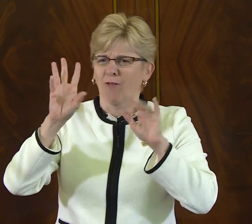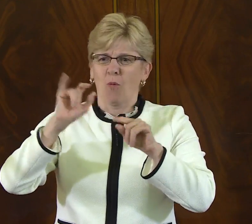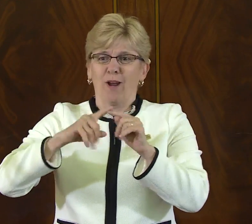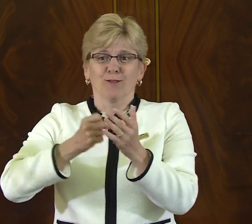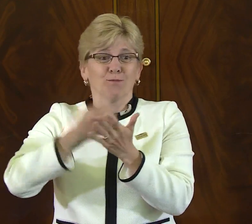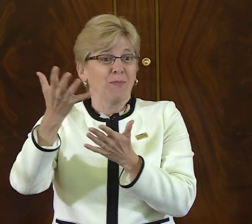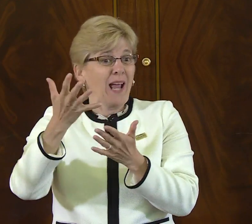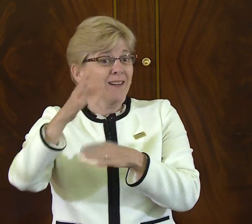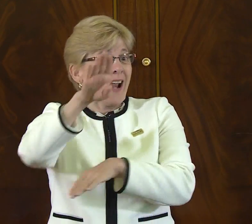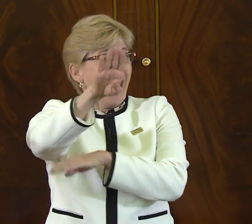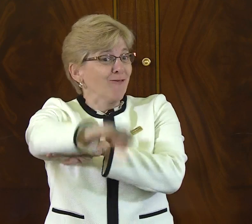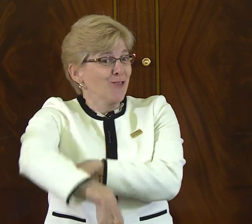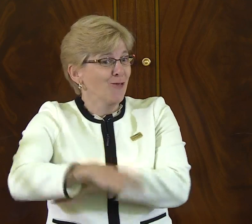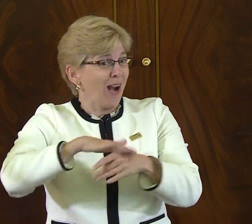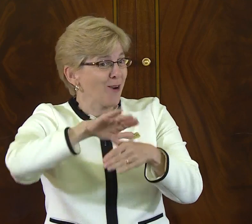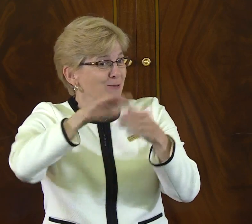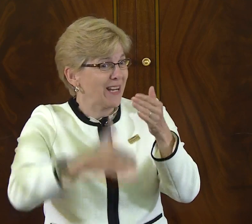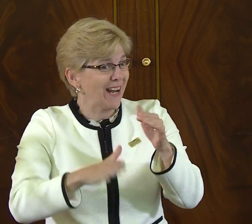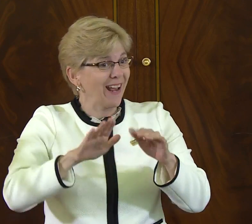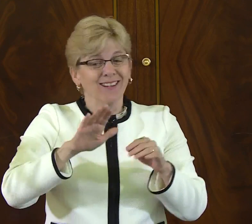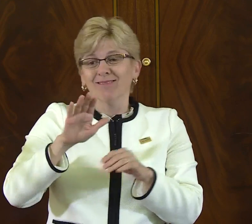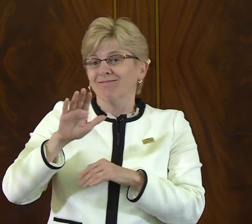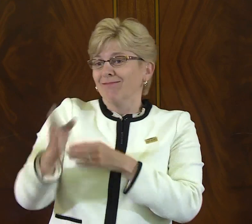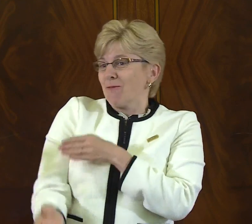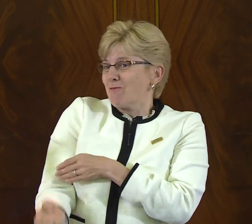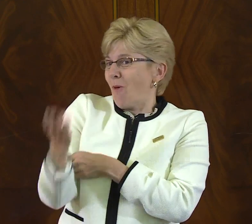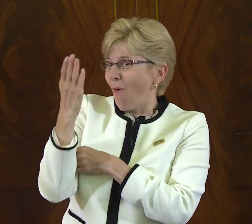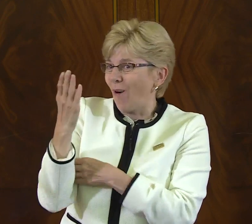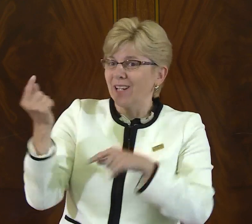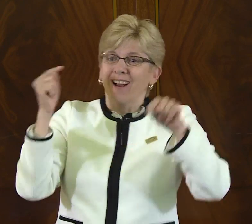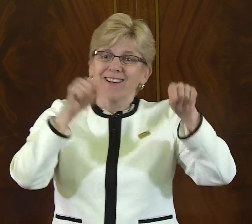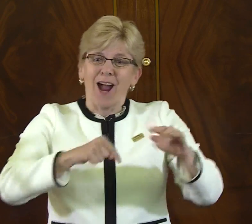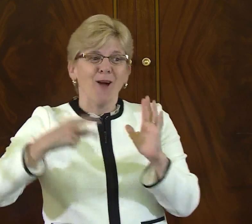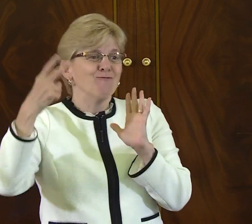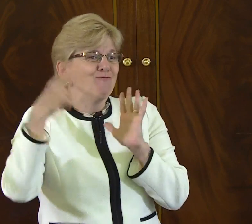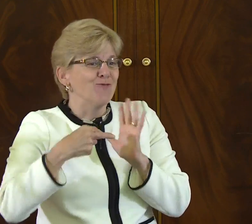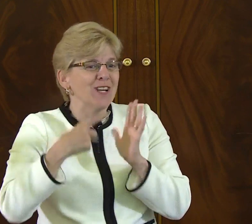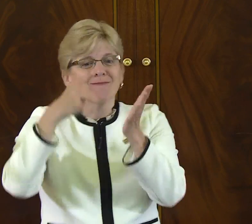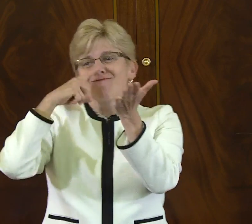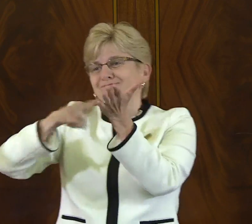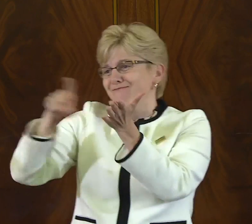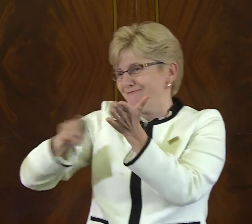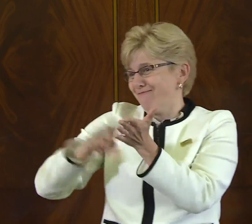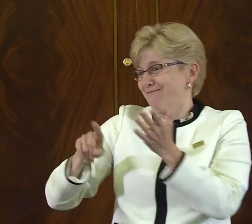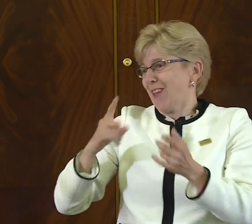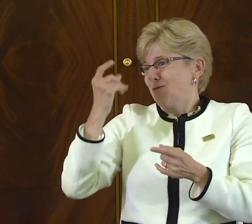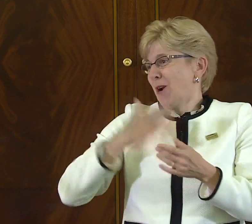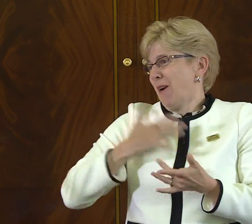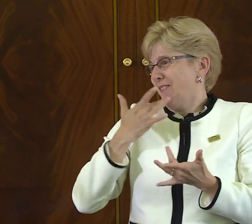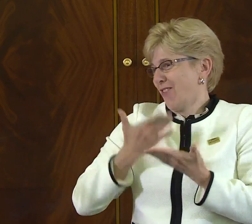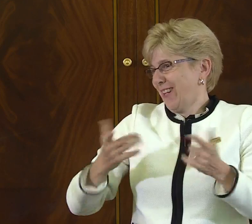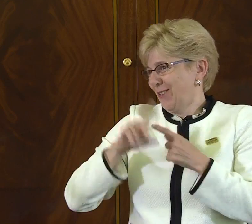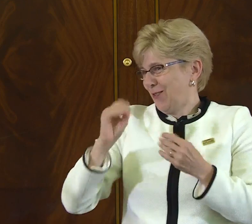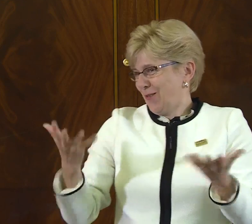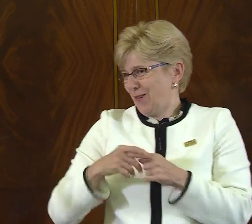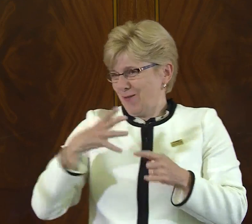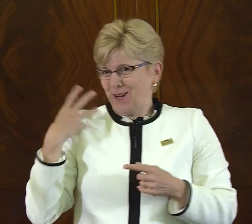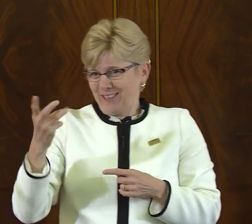of Congress, and it's a wonderful way to spend an afternoon on a weekend or an early morning, just to come and sit and research and do some reading.